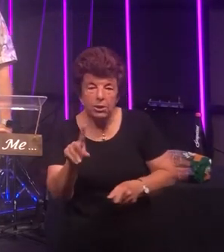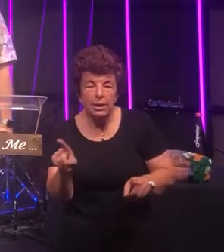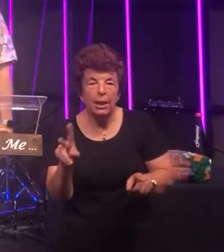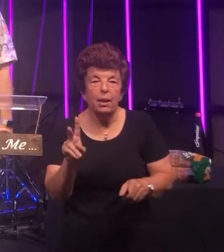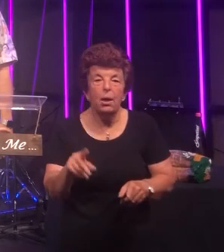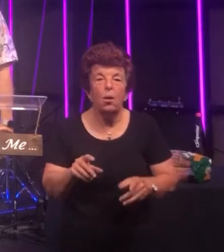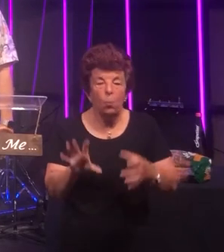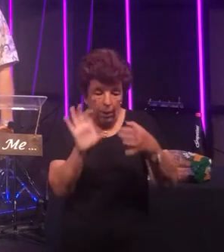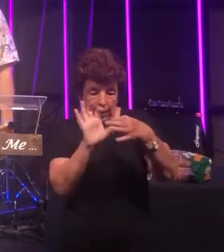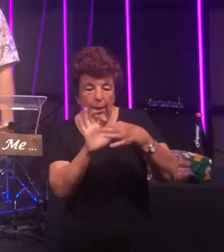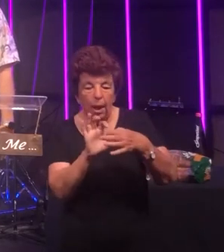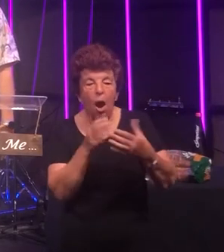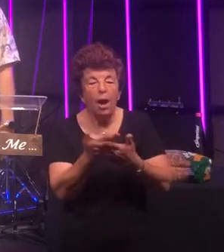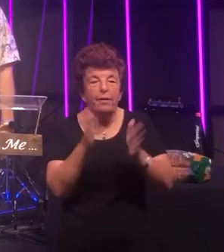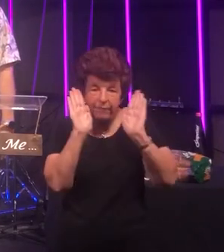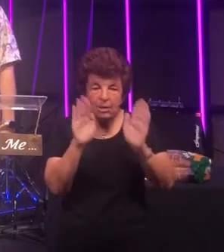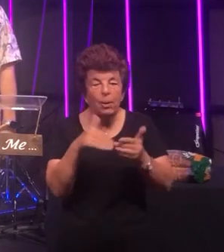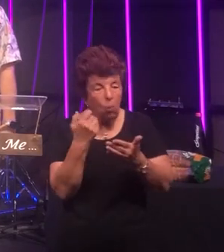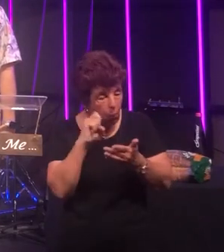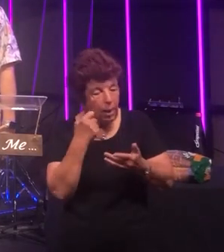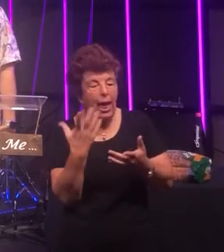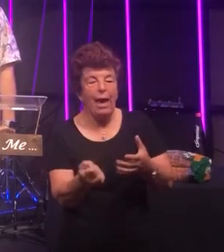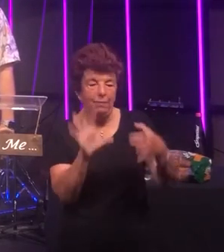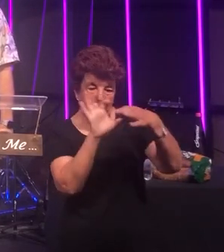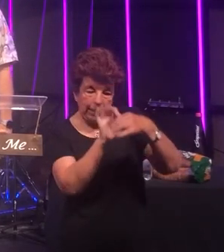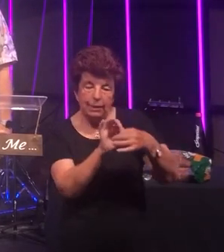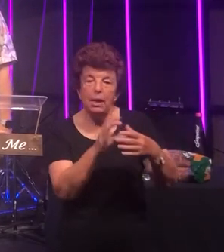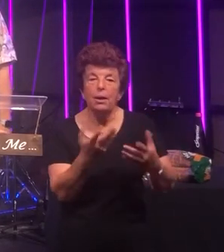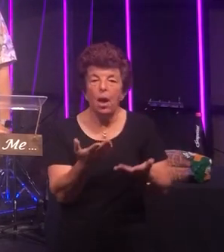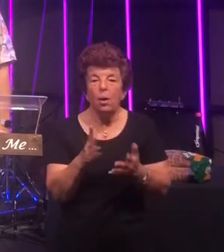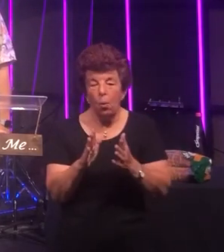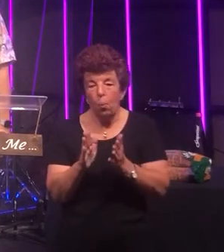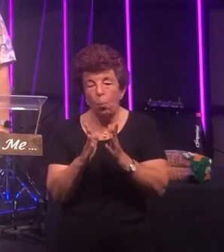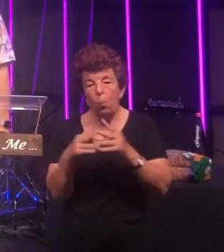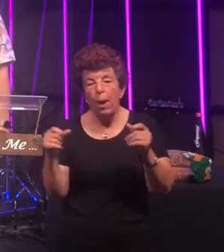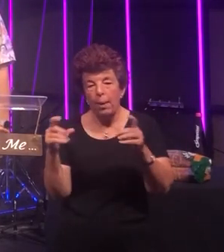link up on our Facebook page as well and on our website so folk can find it there